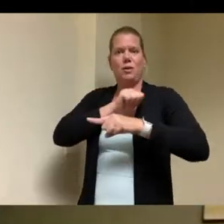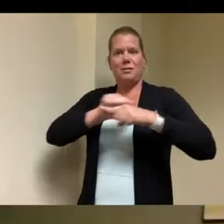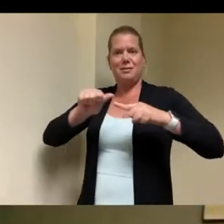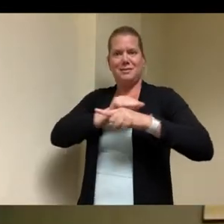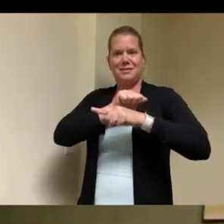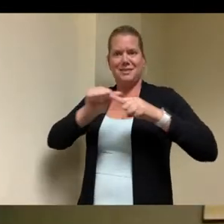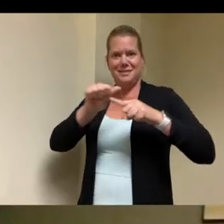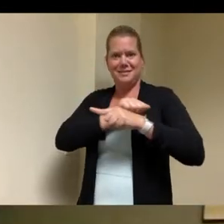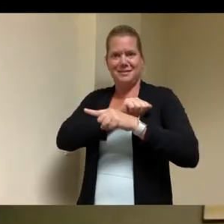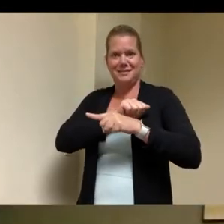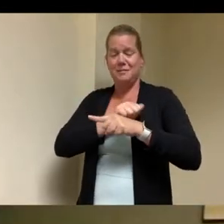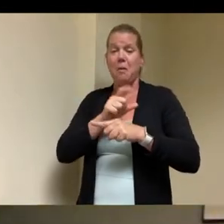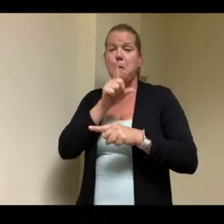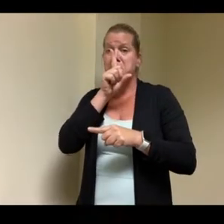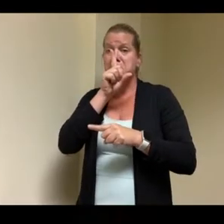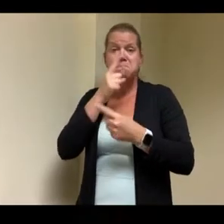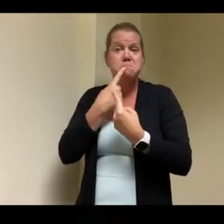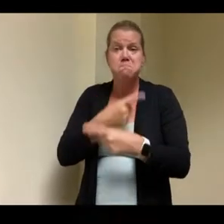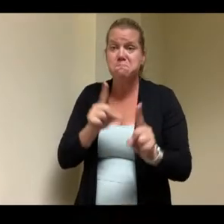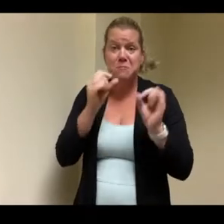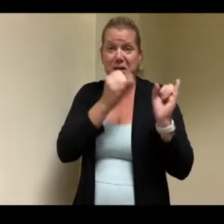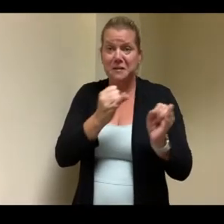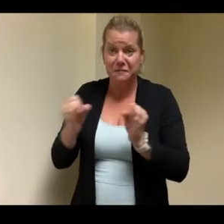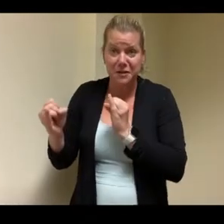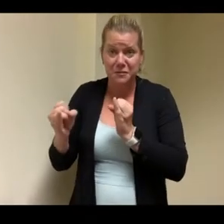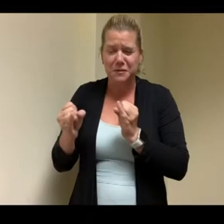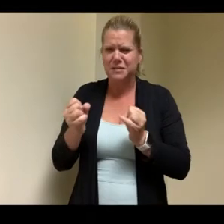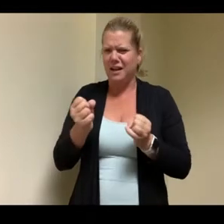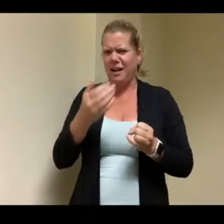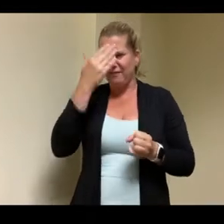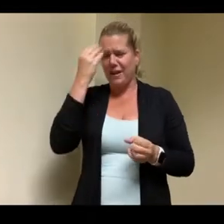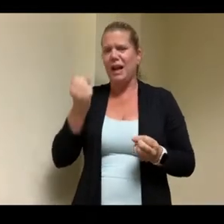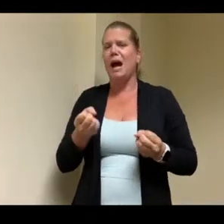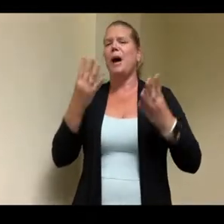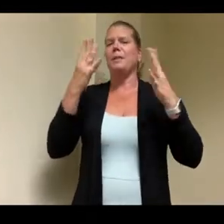um i don't know how many times a year my colleague rohan who runs a division